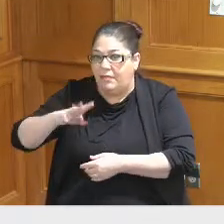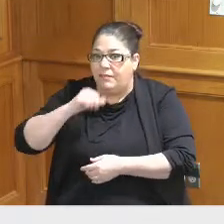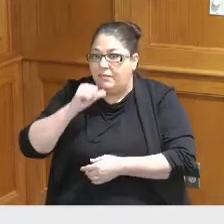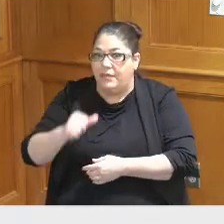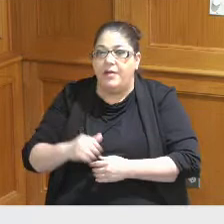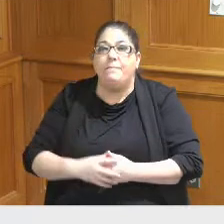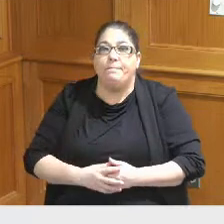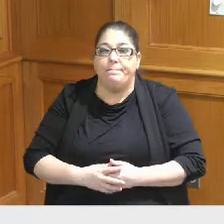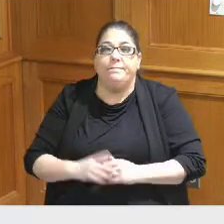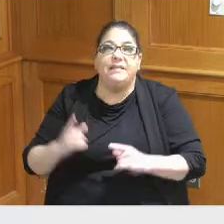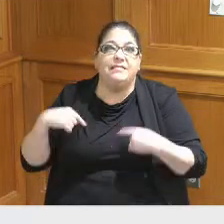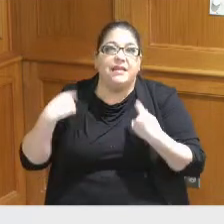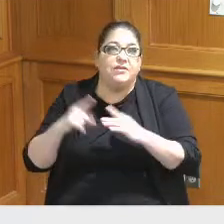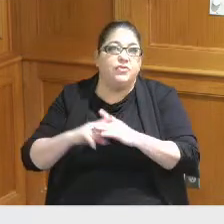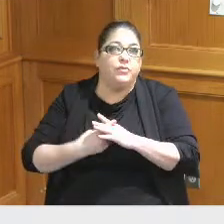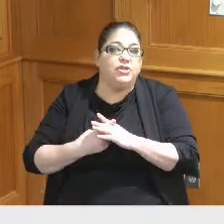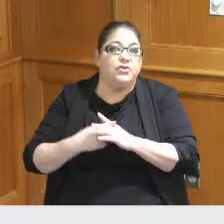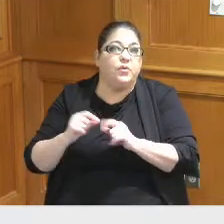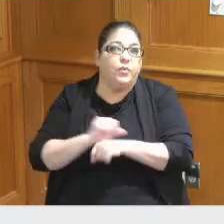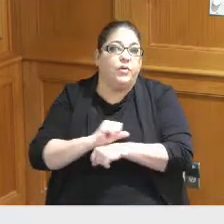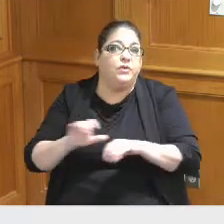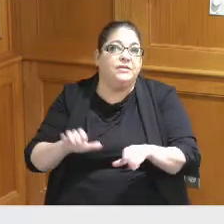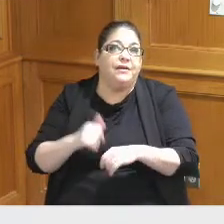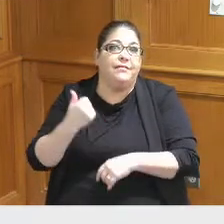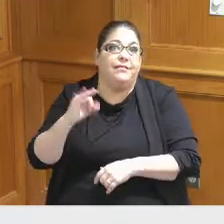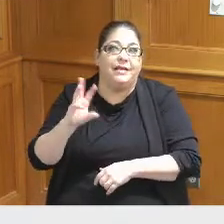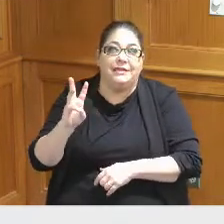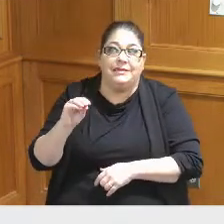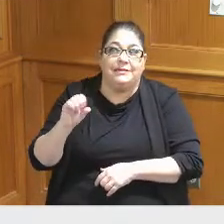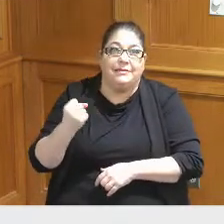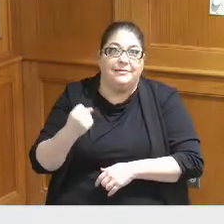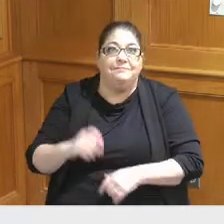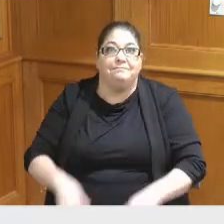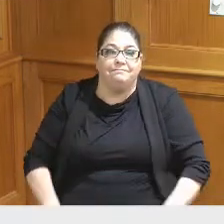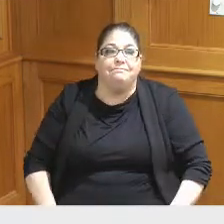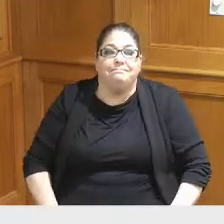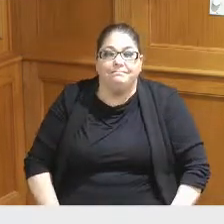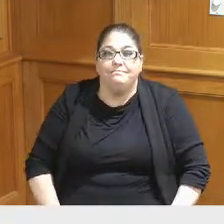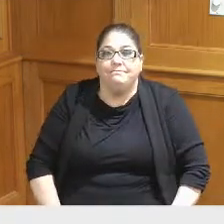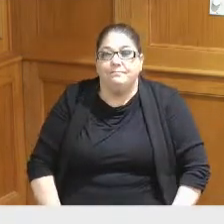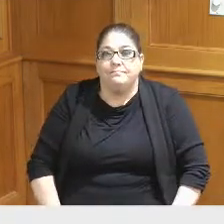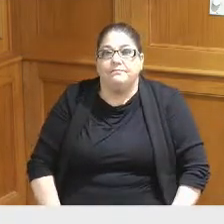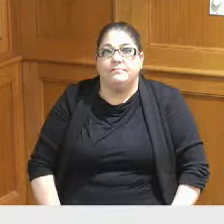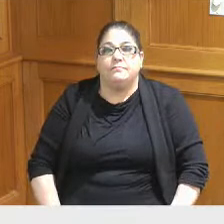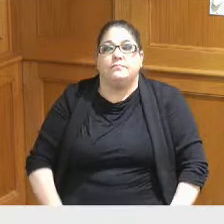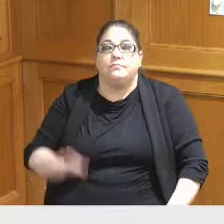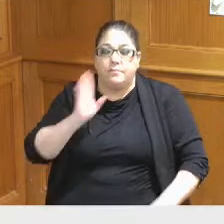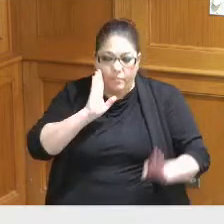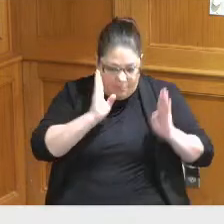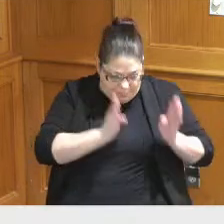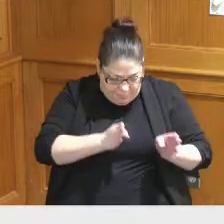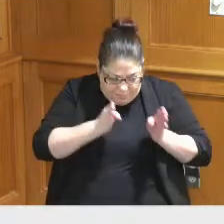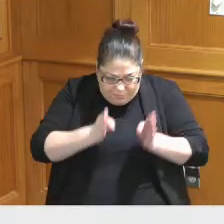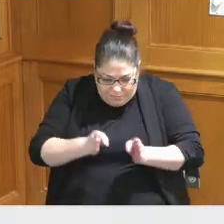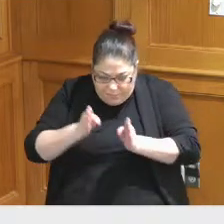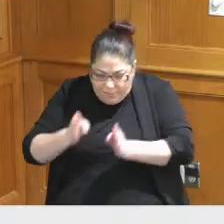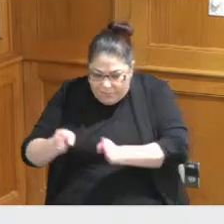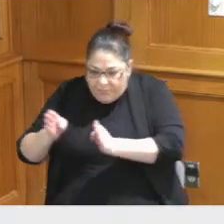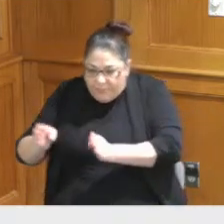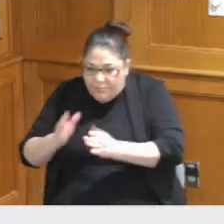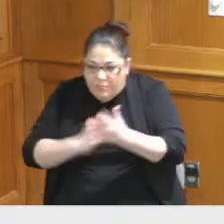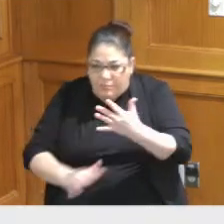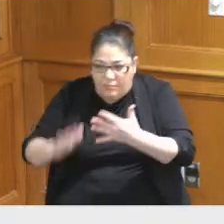original work done back in the 60s so we are going to very neatly organize what work we want to now